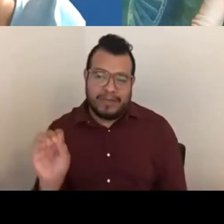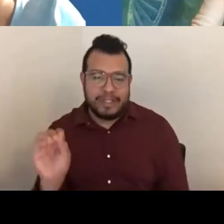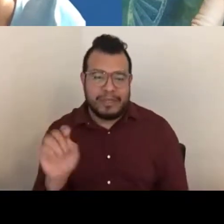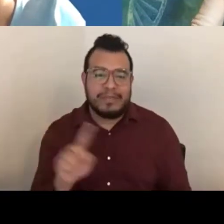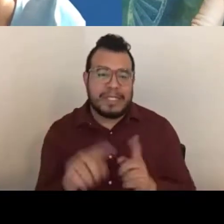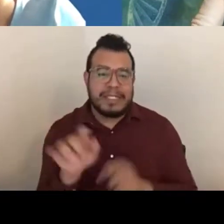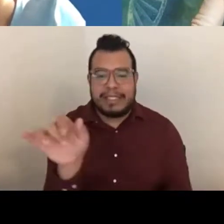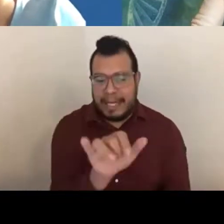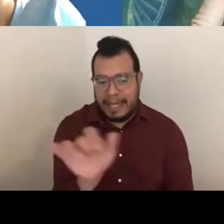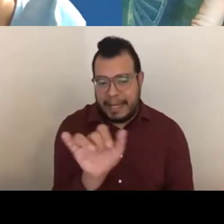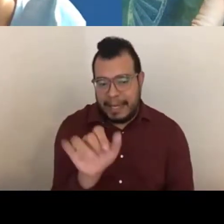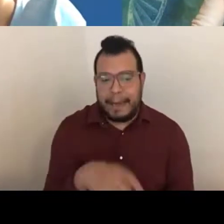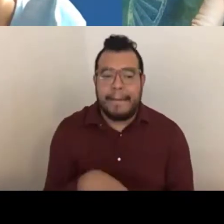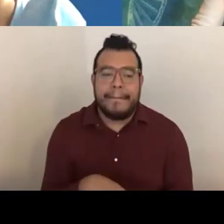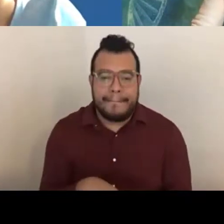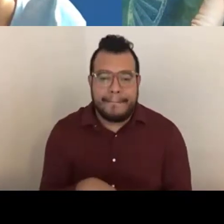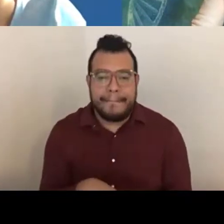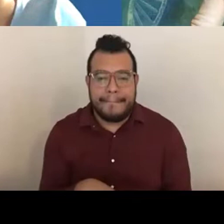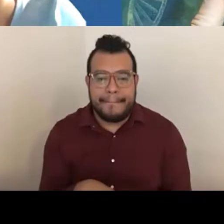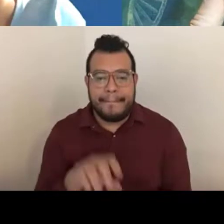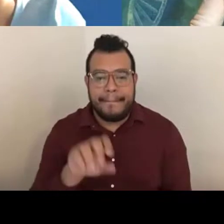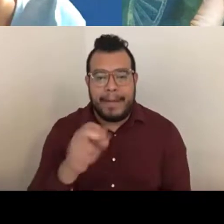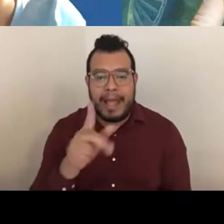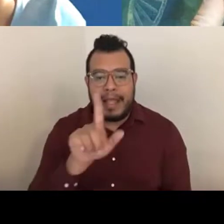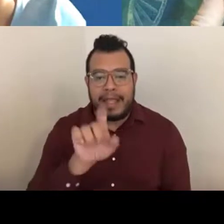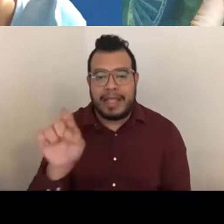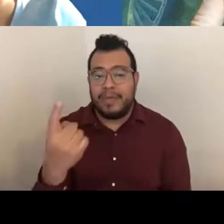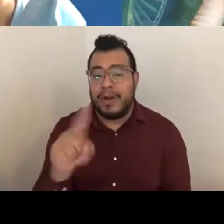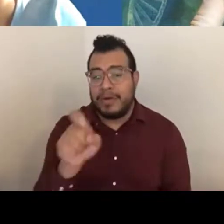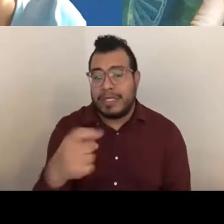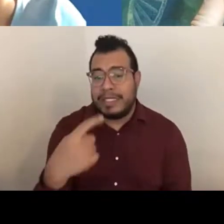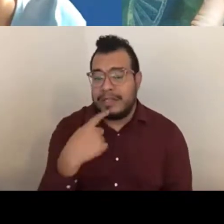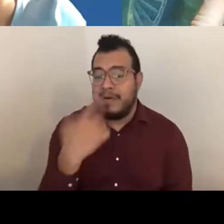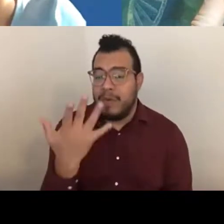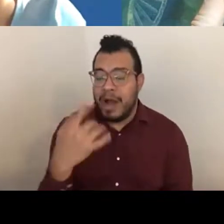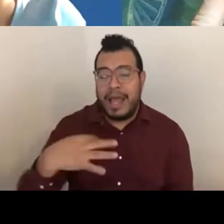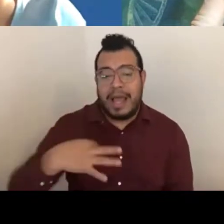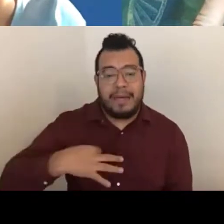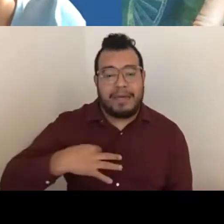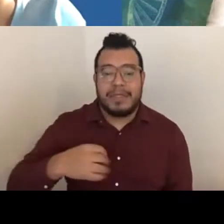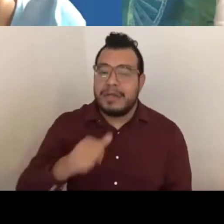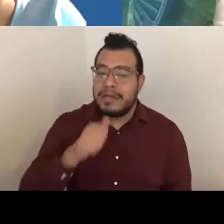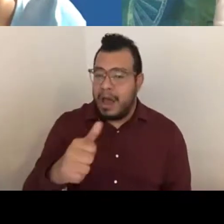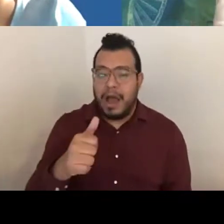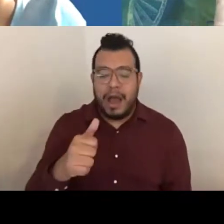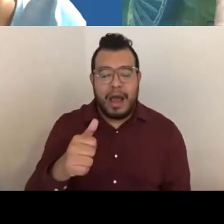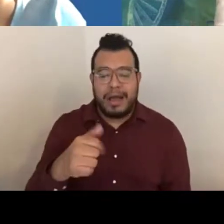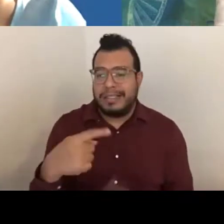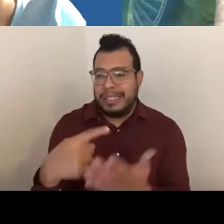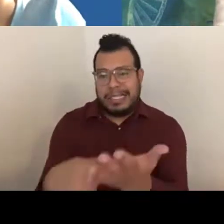Ashlee Lane: I see one of the questions they say why does an application not get discussed? So as I mentioned before,